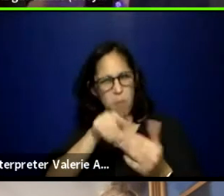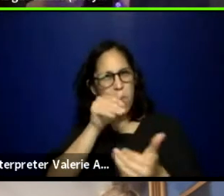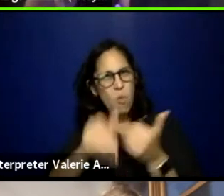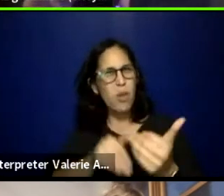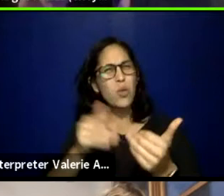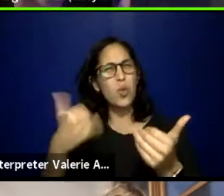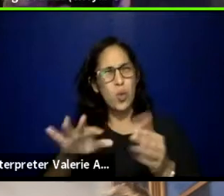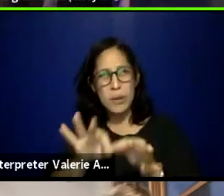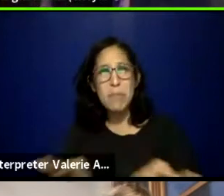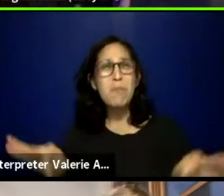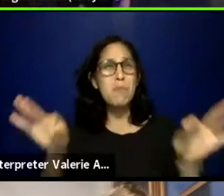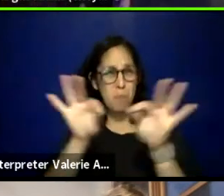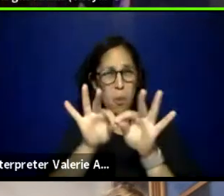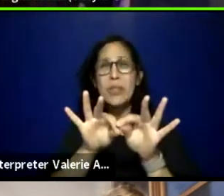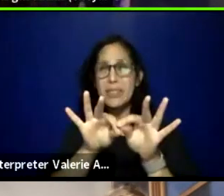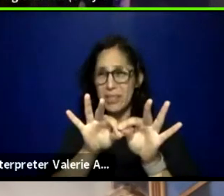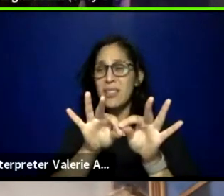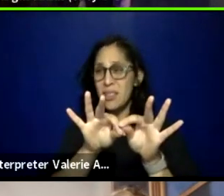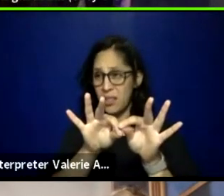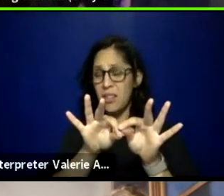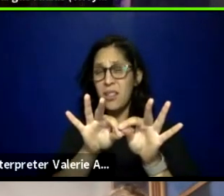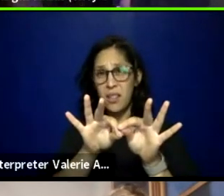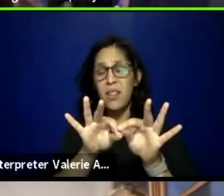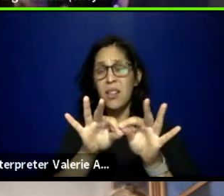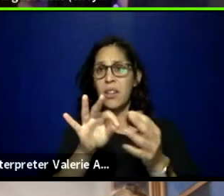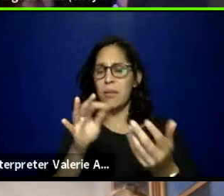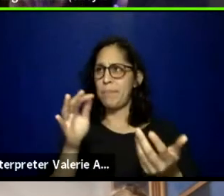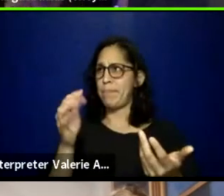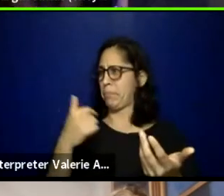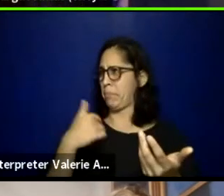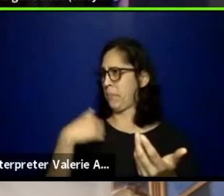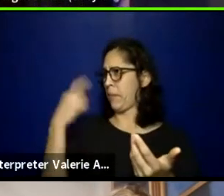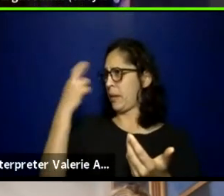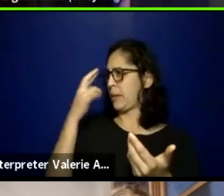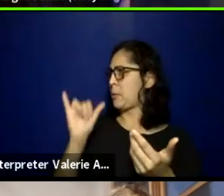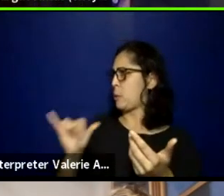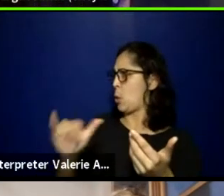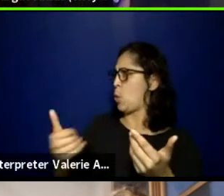there is a movement that is happening. How do we contribute to this movement?